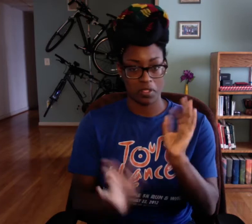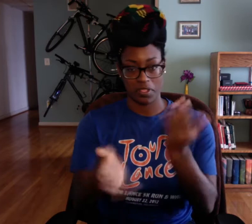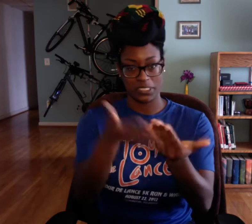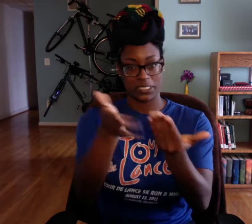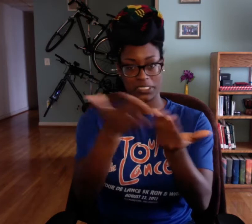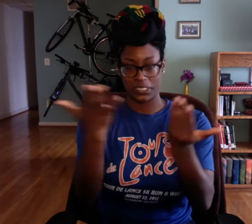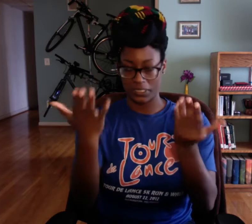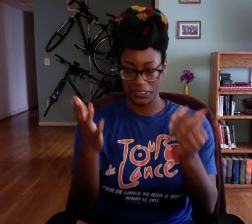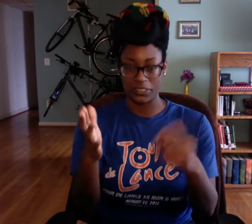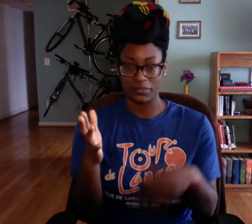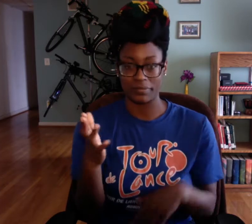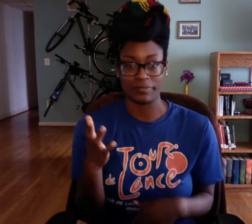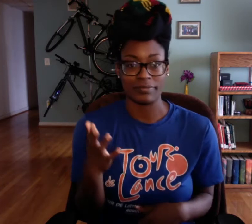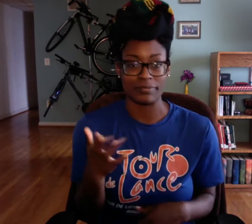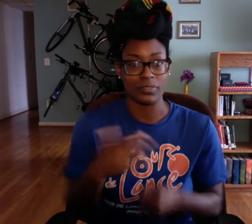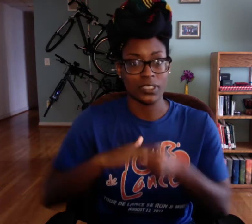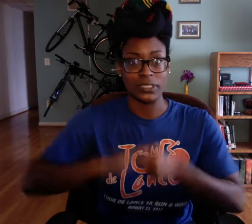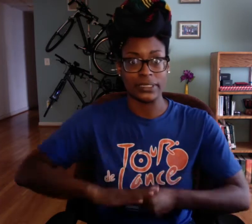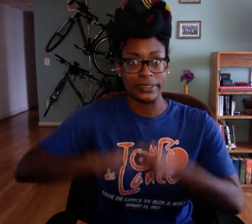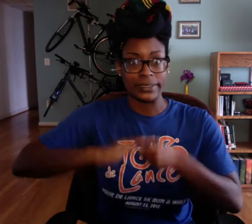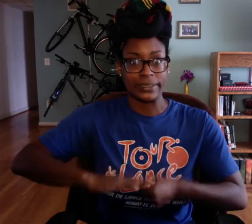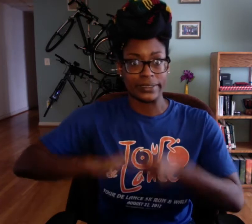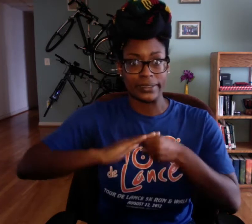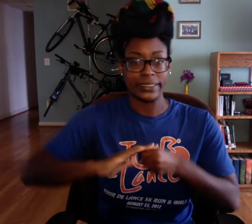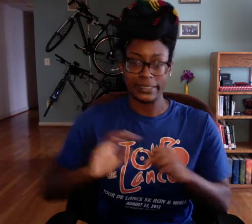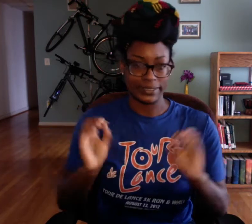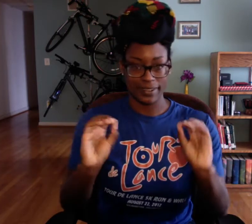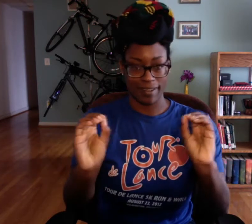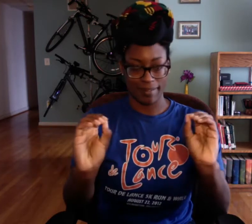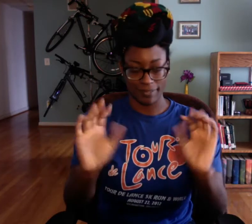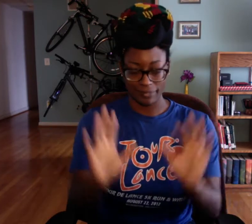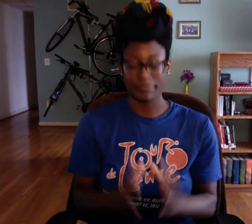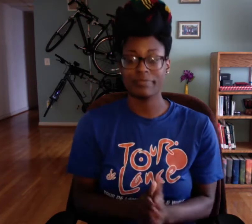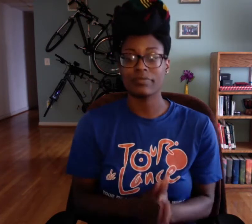Simple, clean and easy.